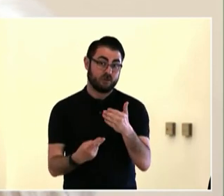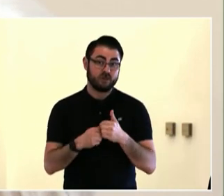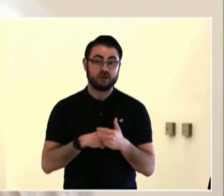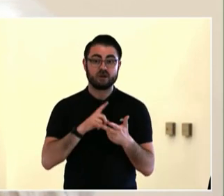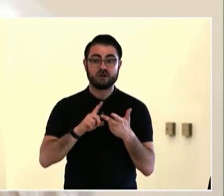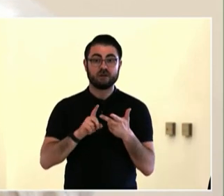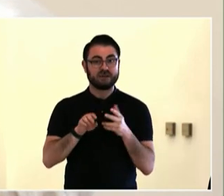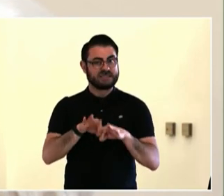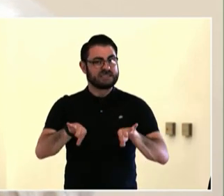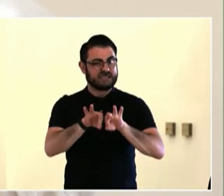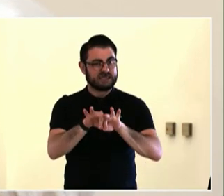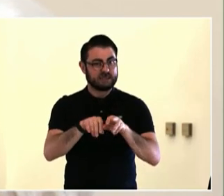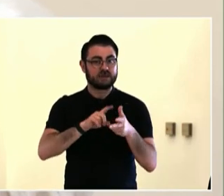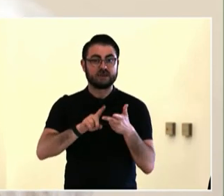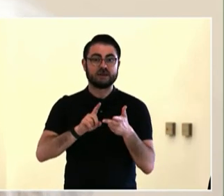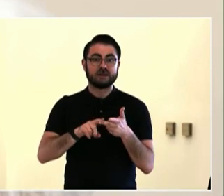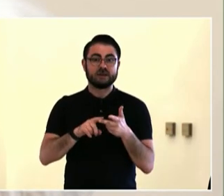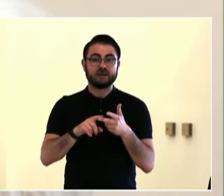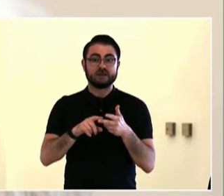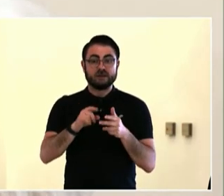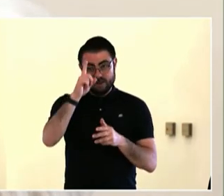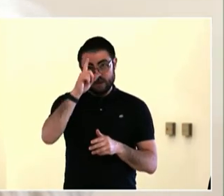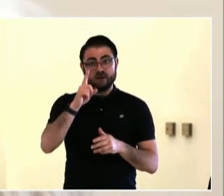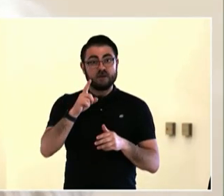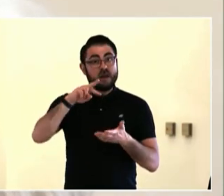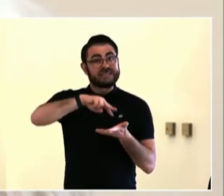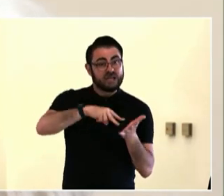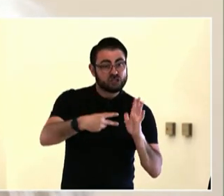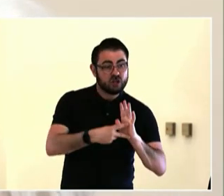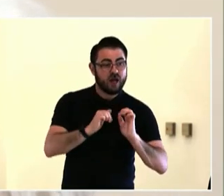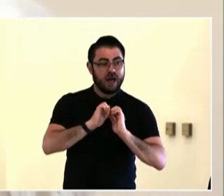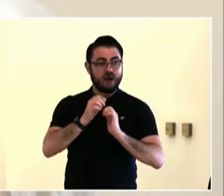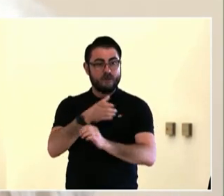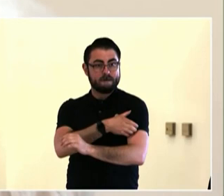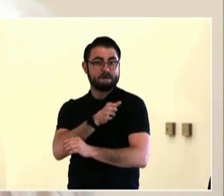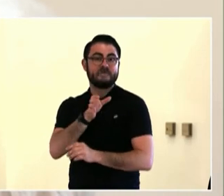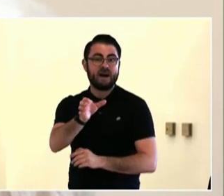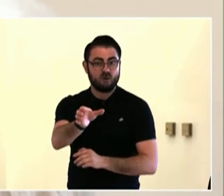You have about eight minutes left, and just to warn you, you're going -- we're going